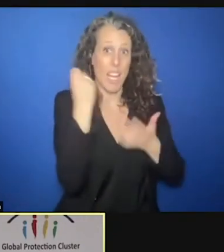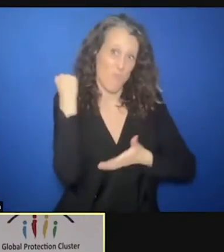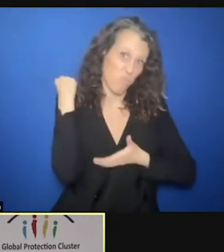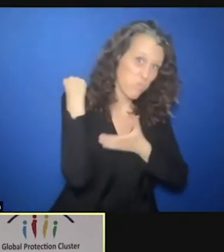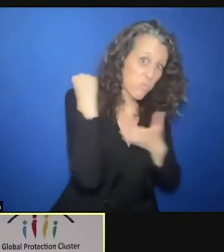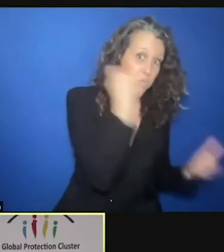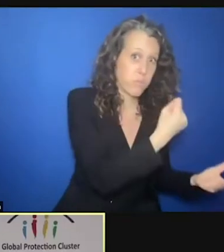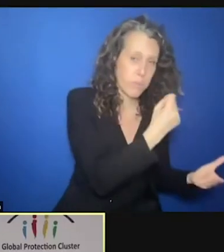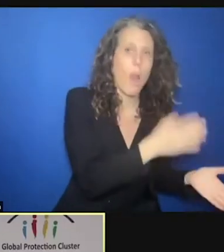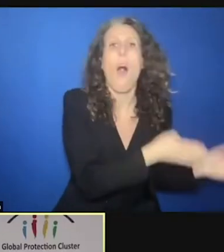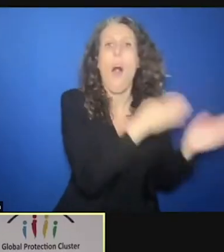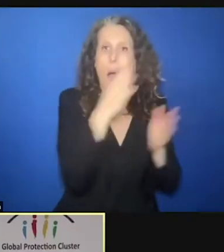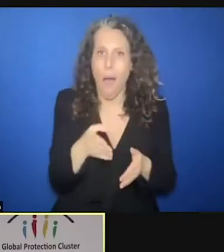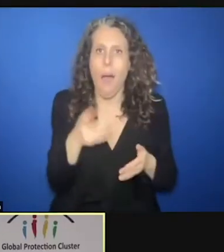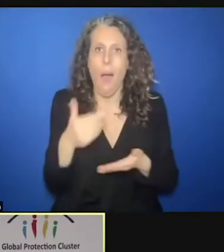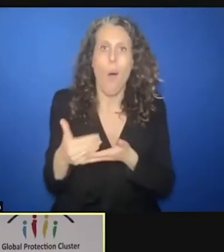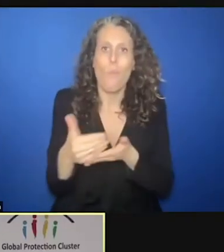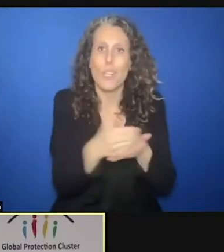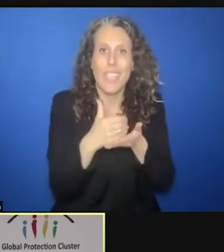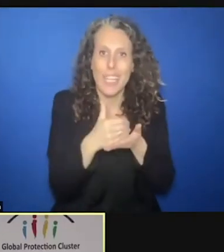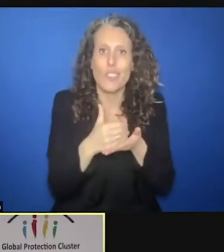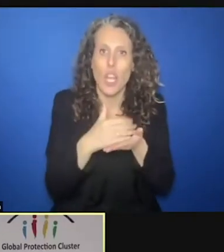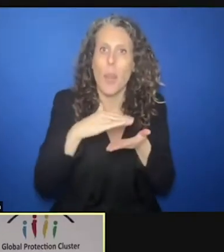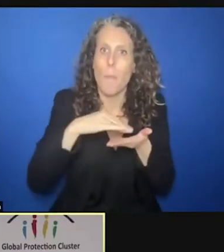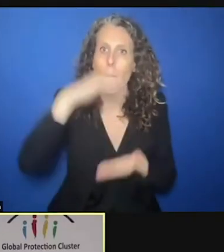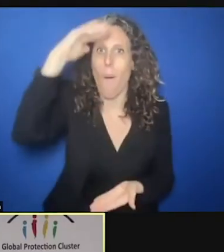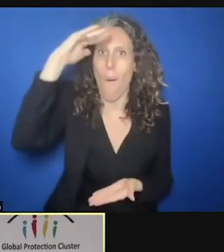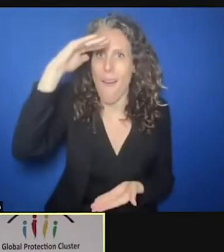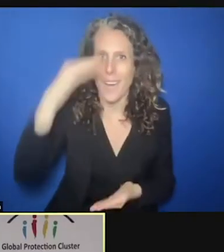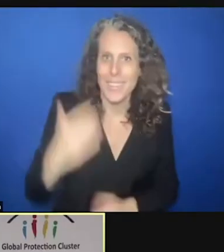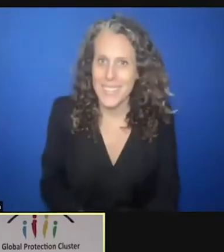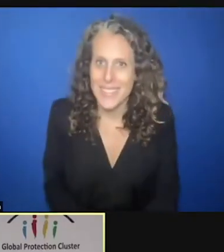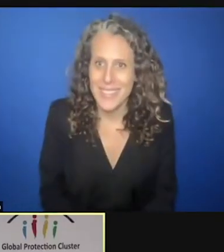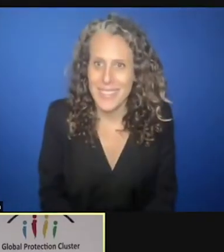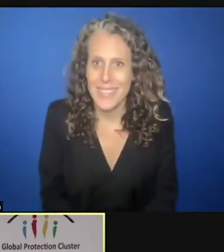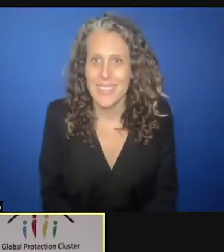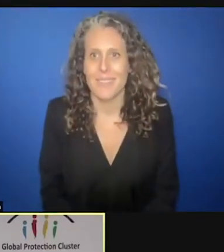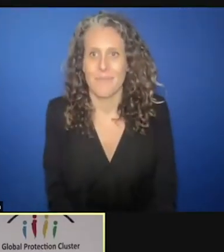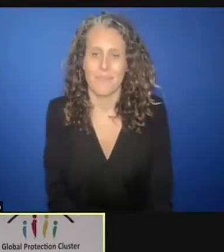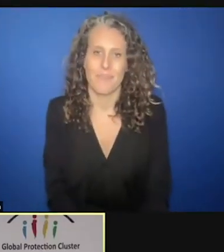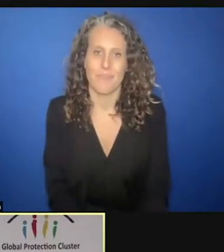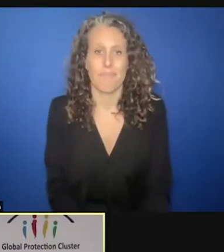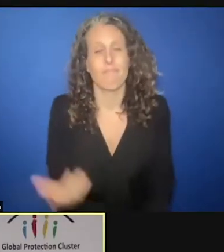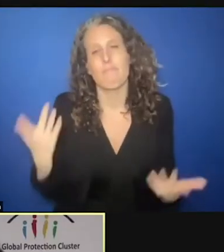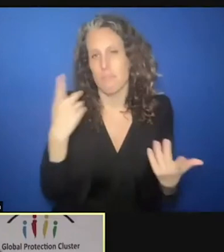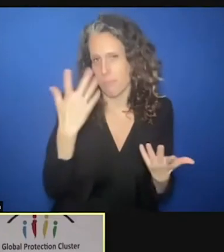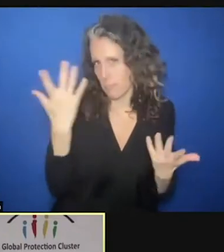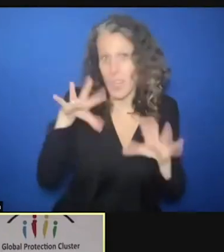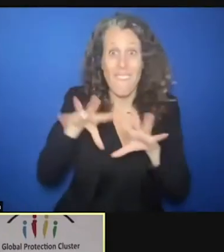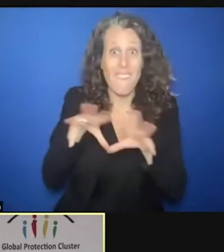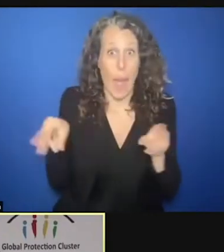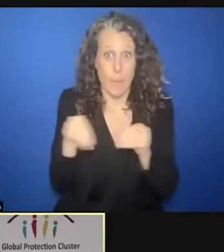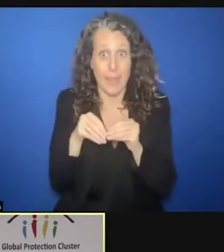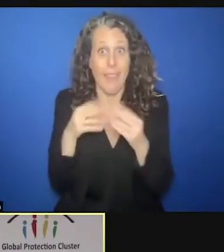protection risks can be reduced. Let me illustrate this. When a family has a roof above their head,